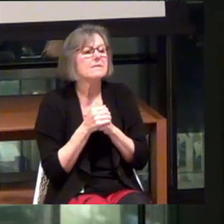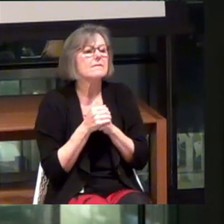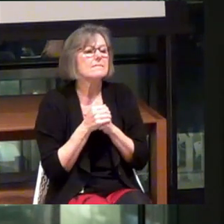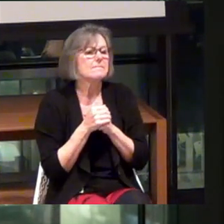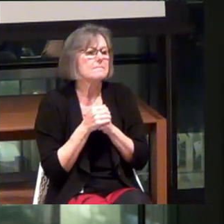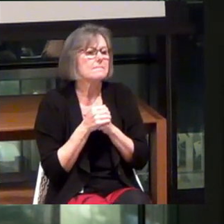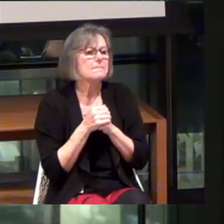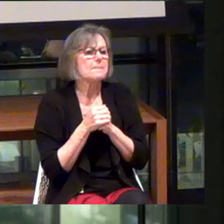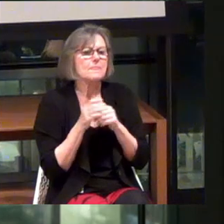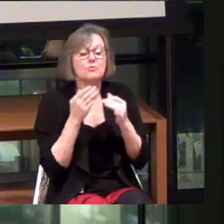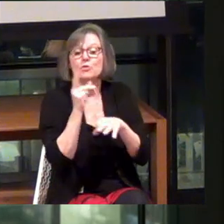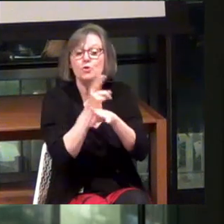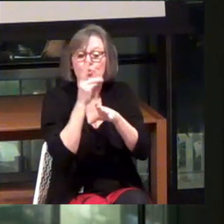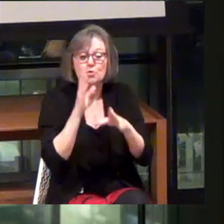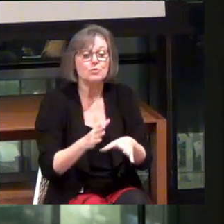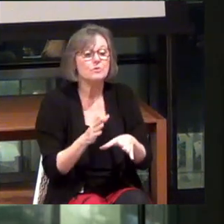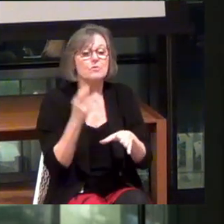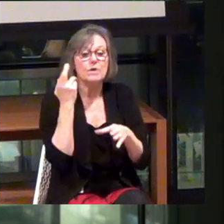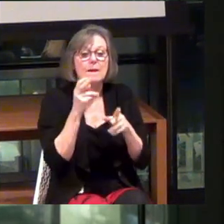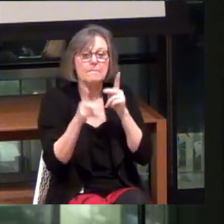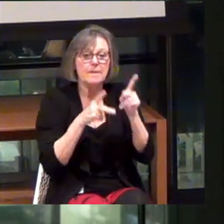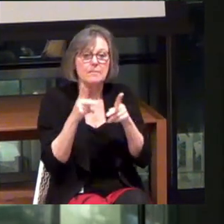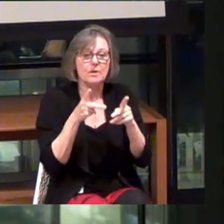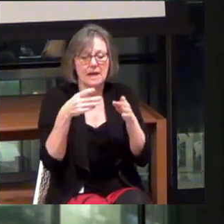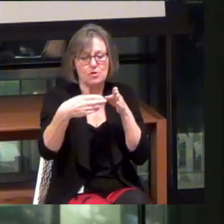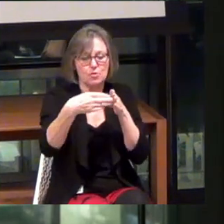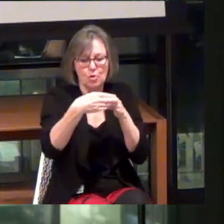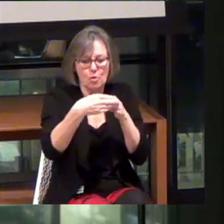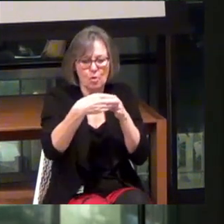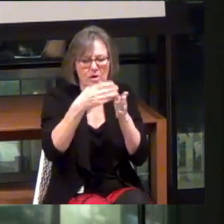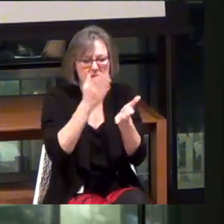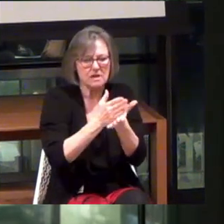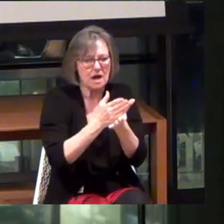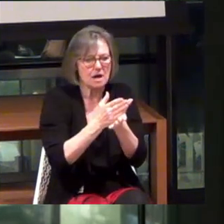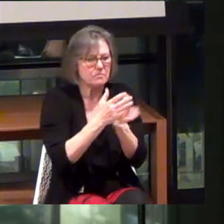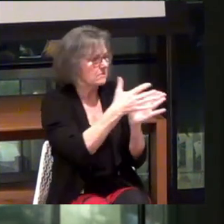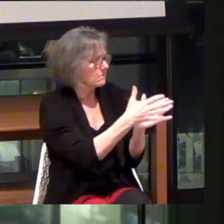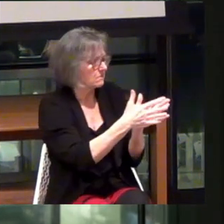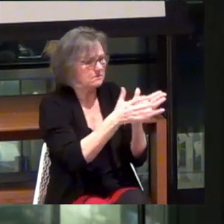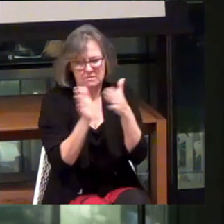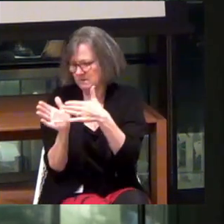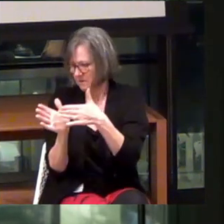Through the user piece, we realized that people would get to the corner and they would stop. Okay. Where do I go next?